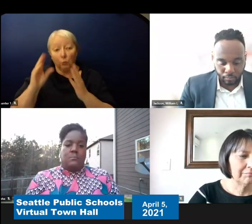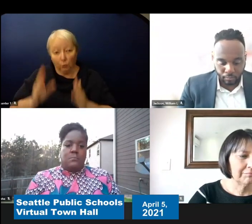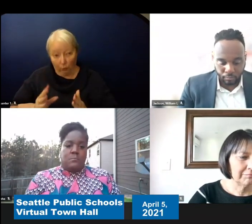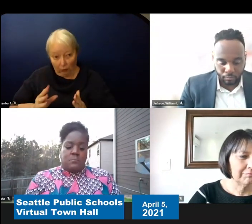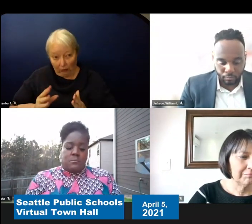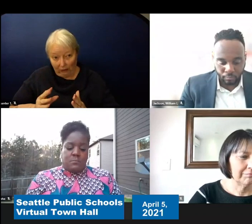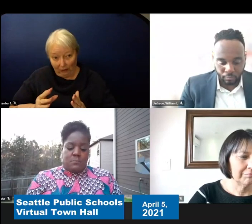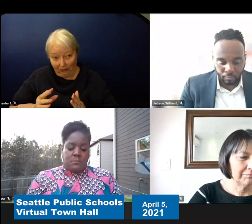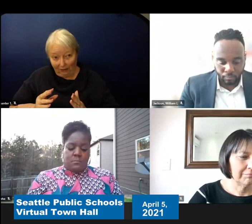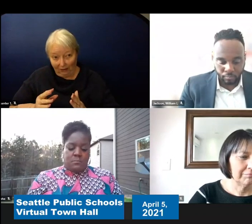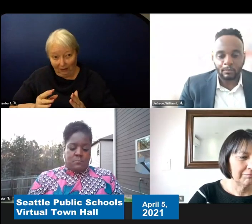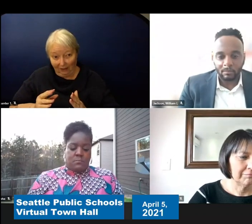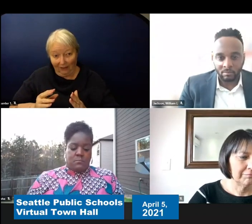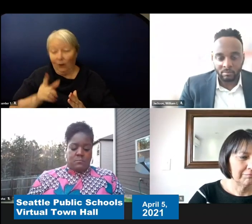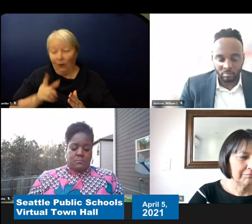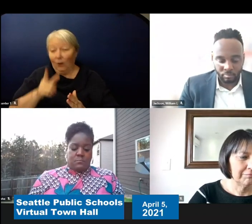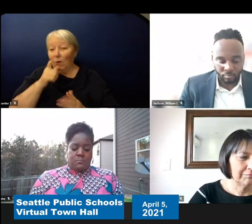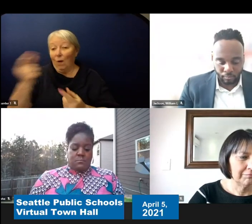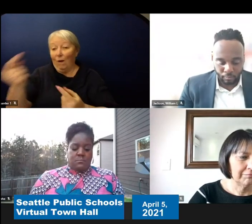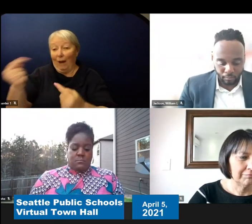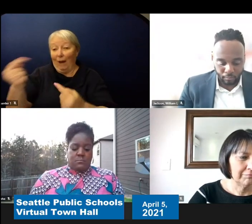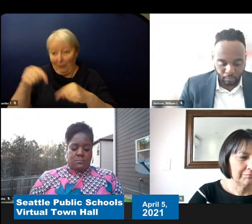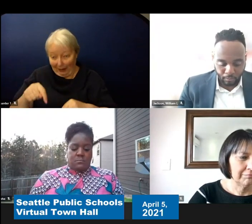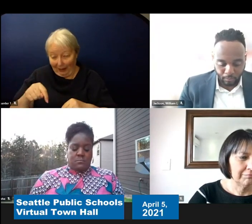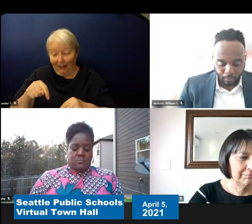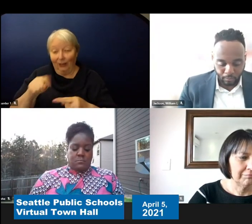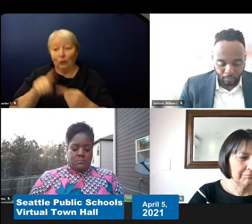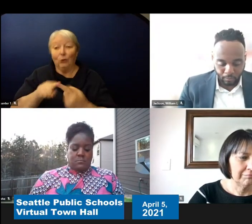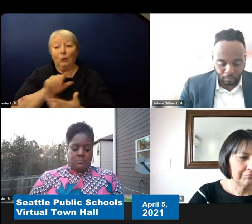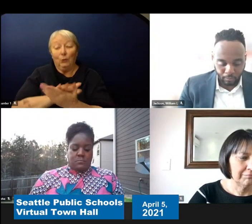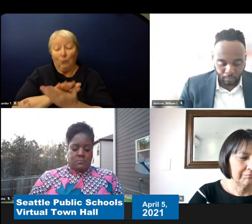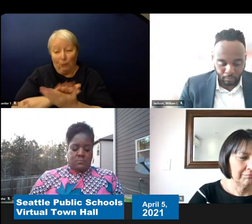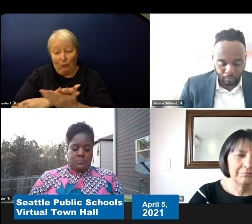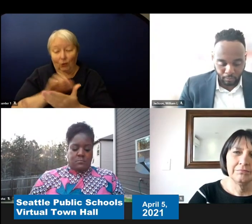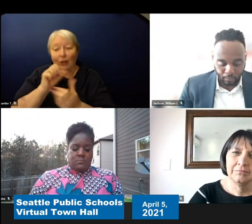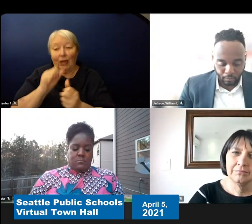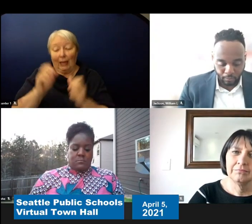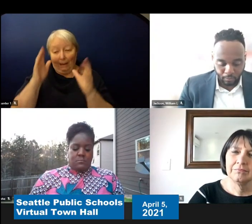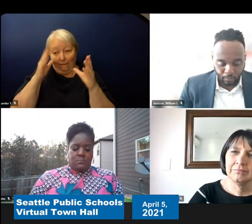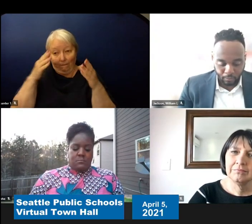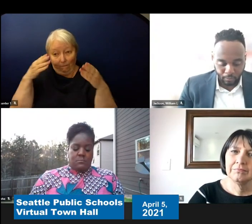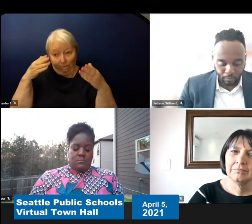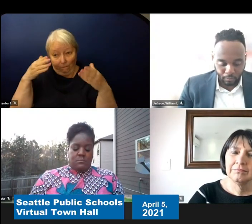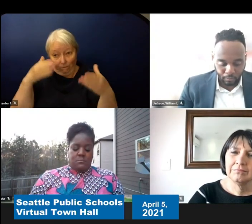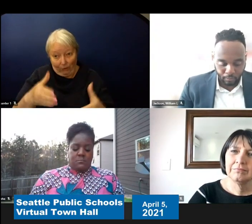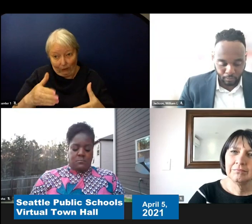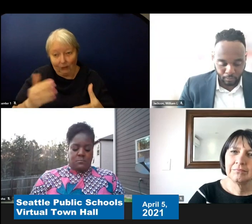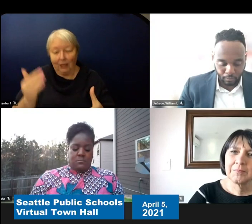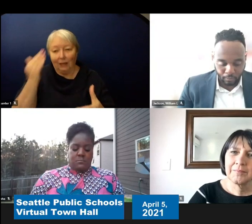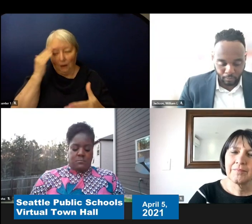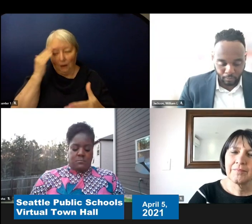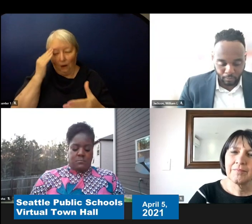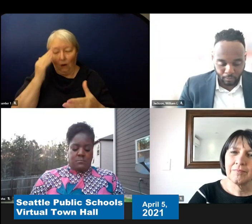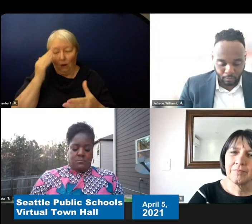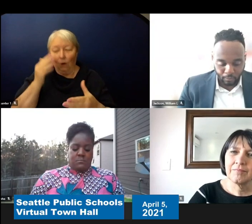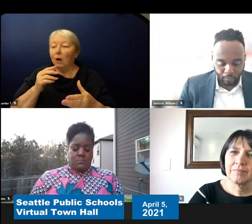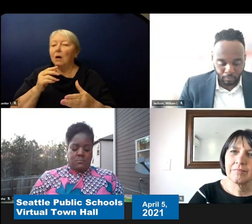in into into in-person so that they can really focus on the ones that they know might be interested in coming in-person or maybe didn't get